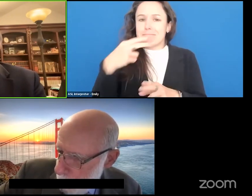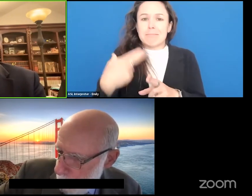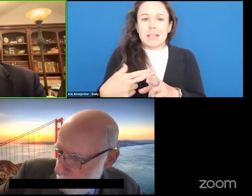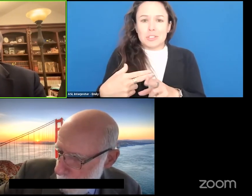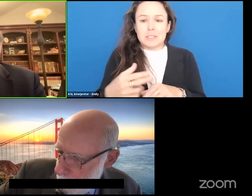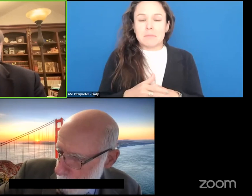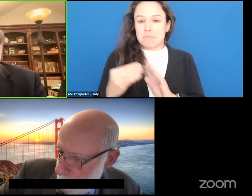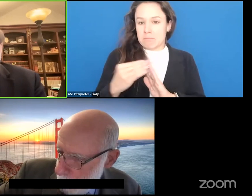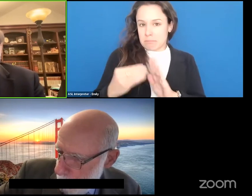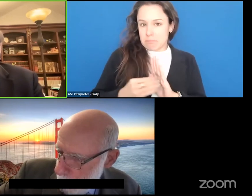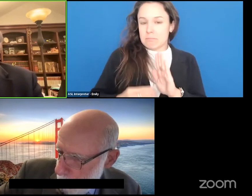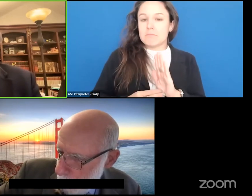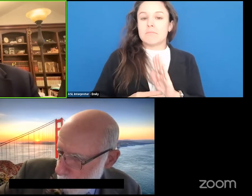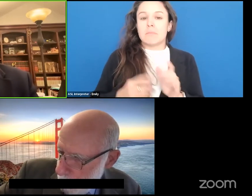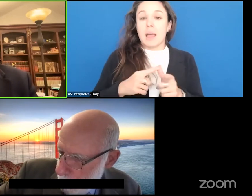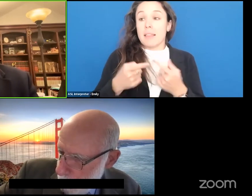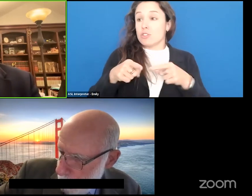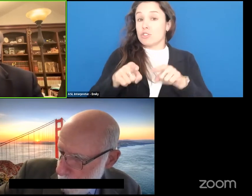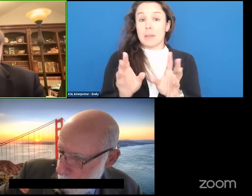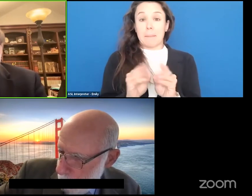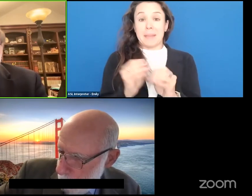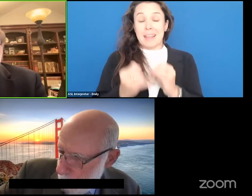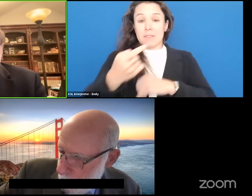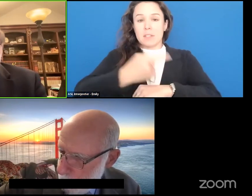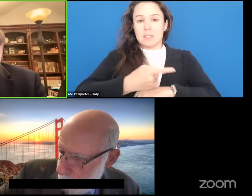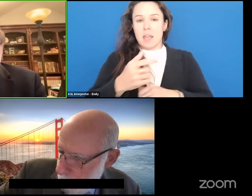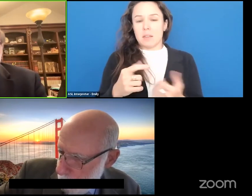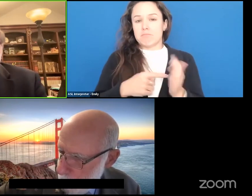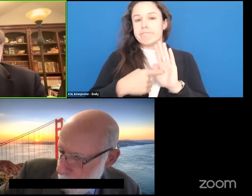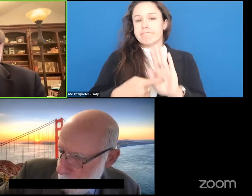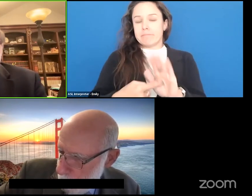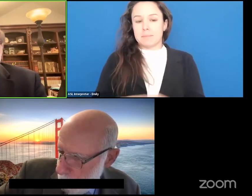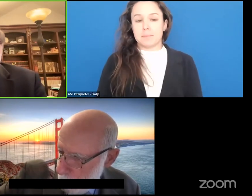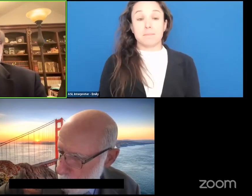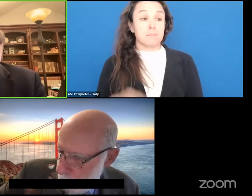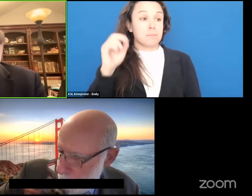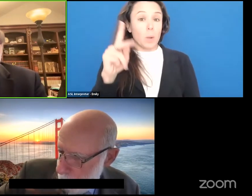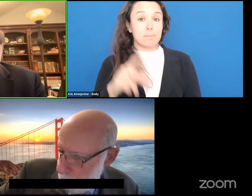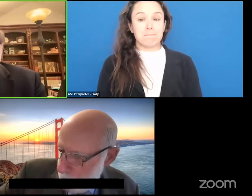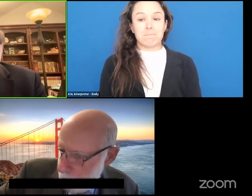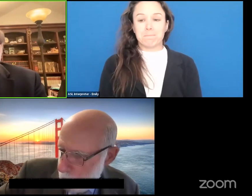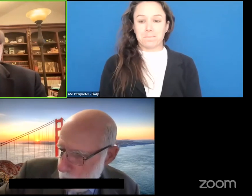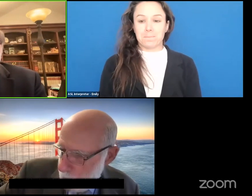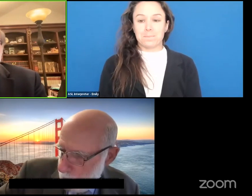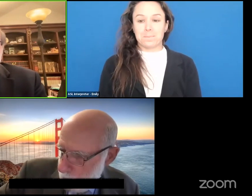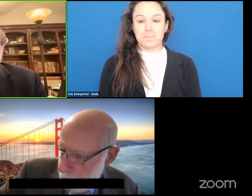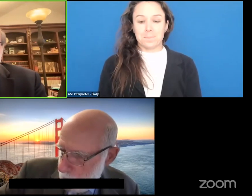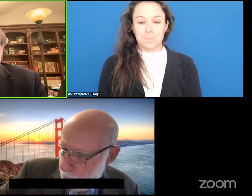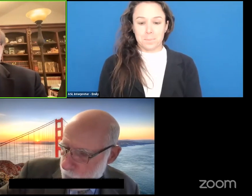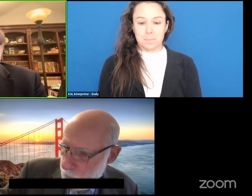then bring them up in the meeting at the end of the day. Okay. Now bios.